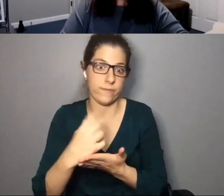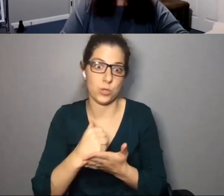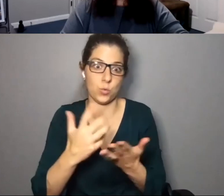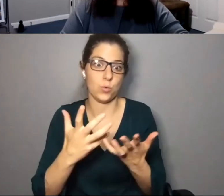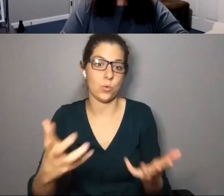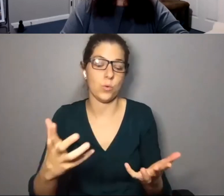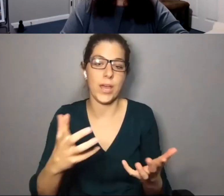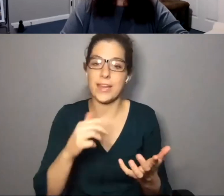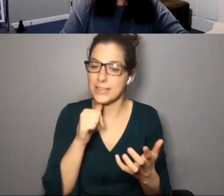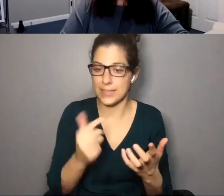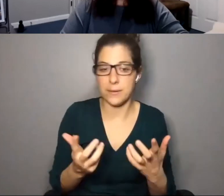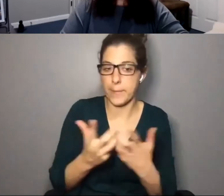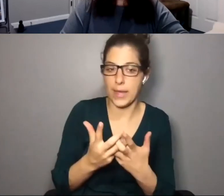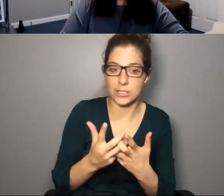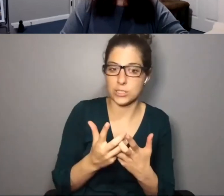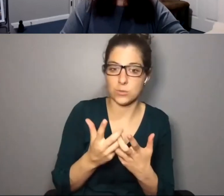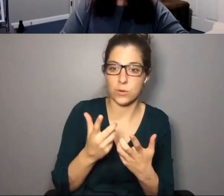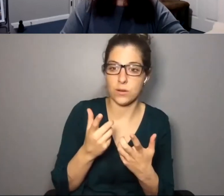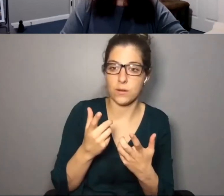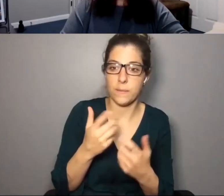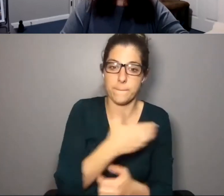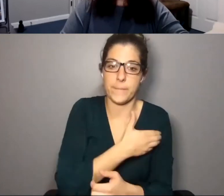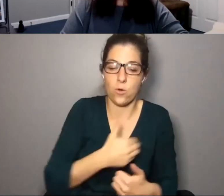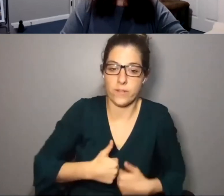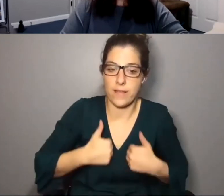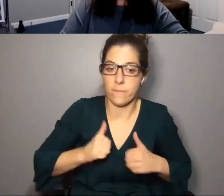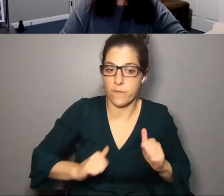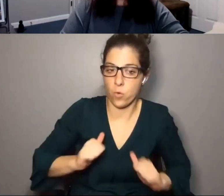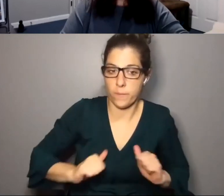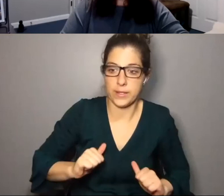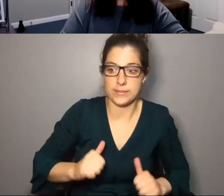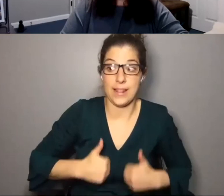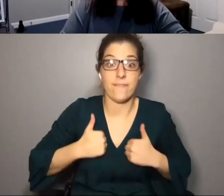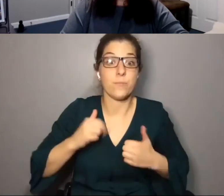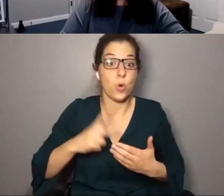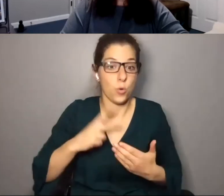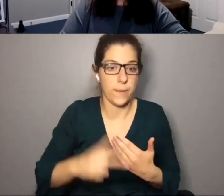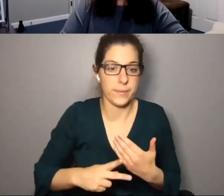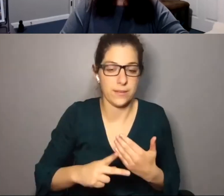and it certainly didn't match what the power of live performance and live programming can bring in